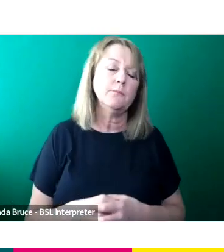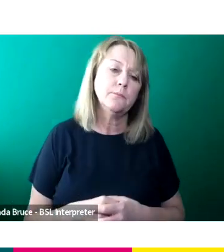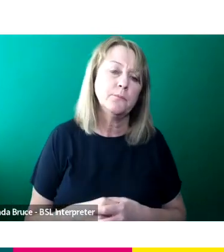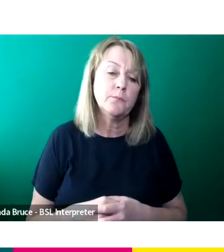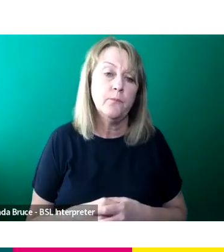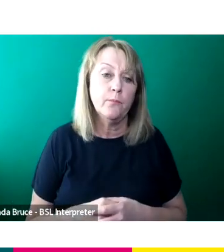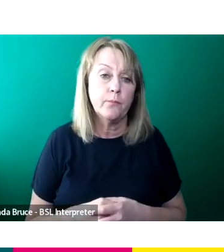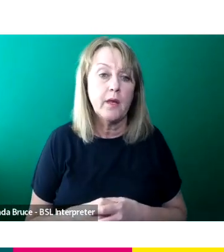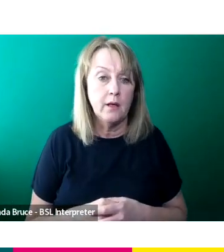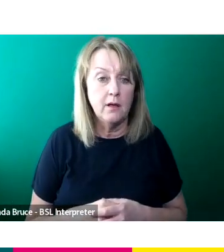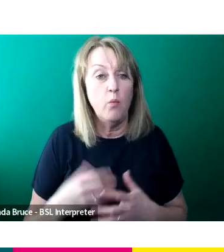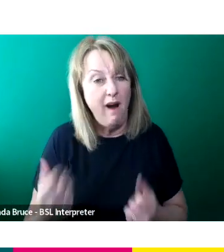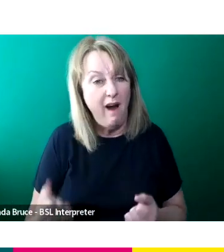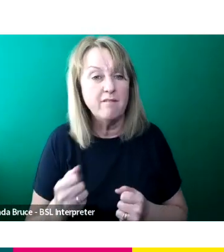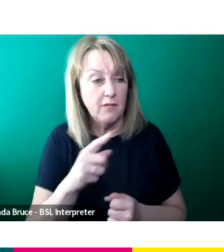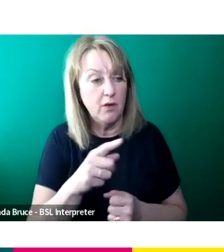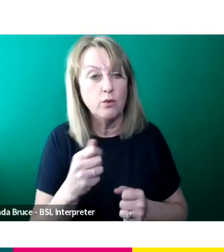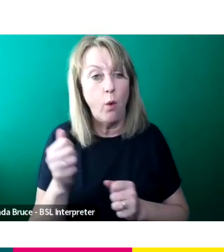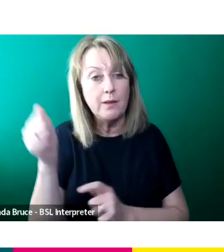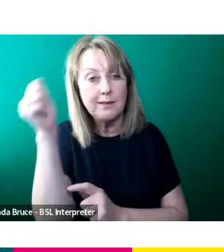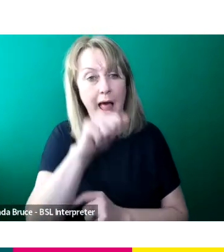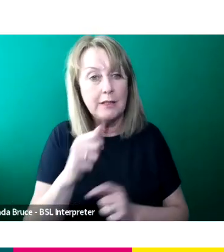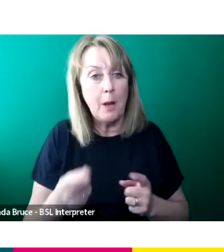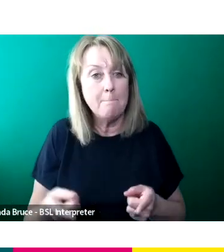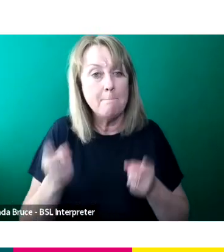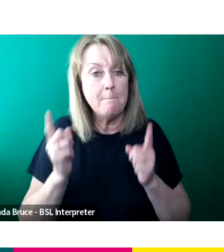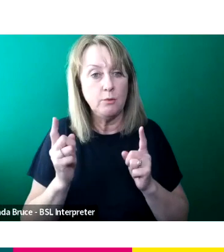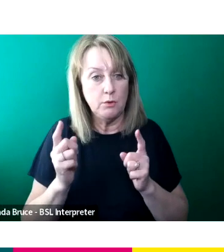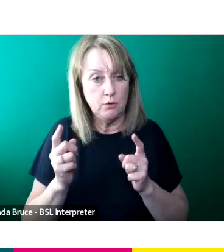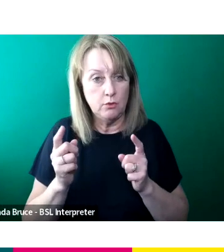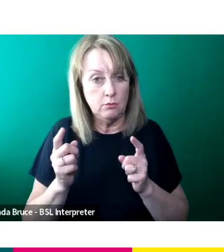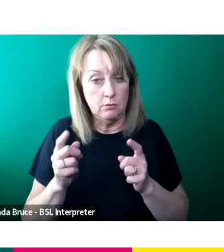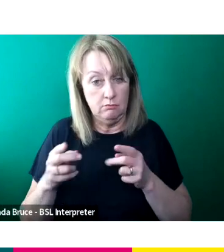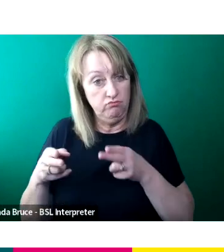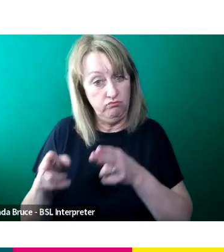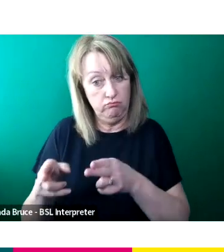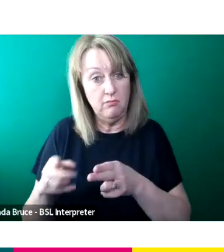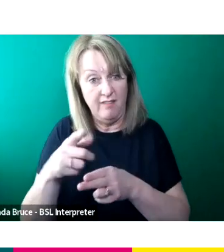our talent management route as well is if that is of interest but you have sort of speciality